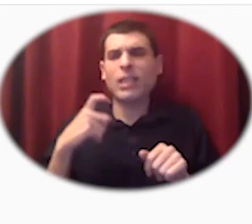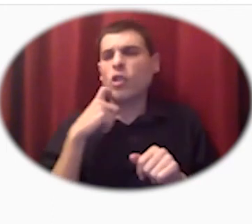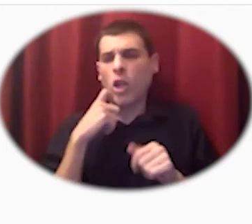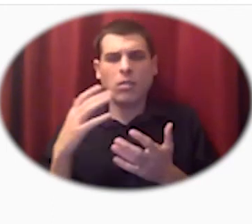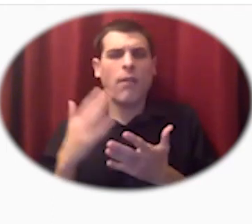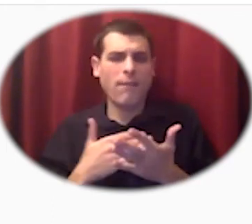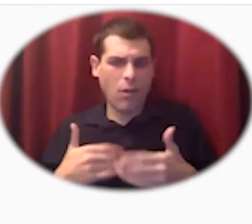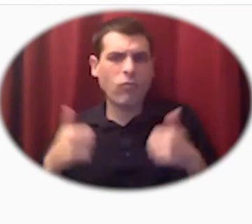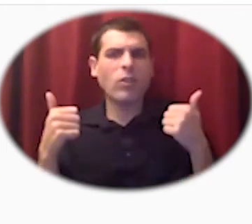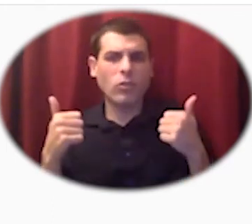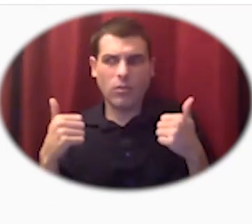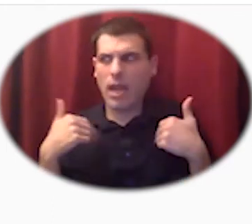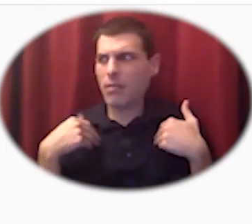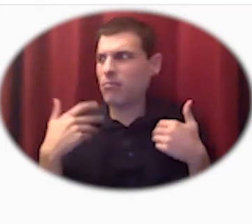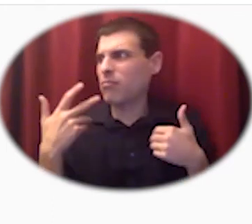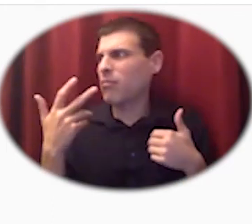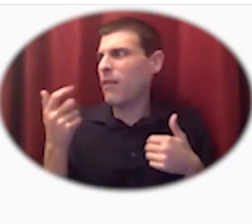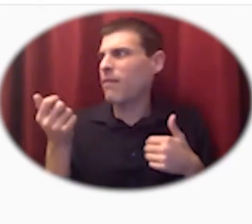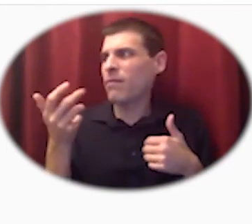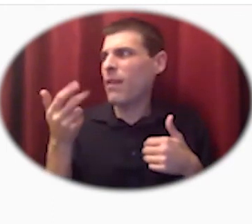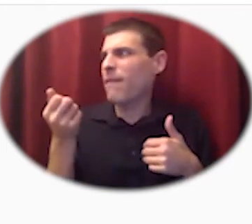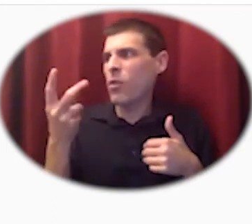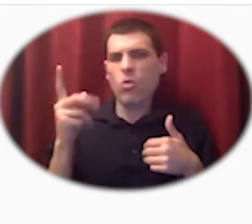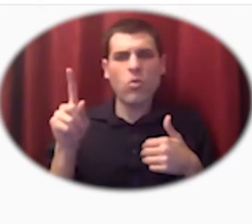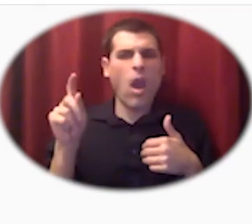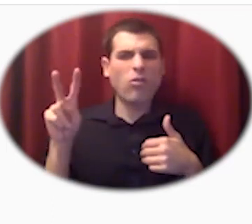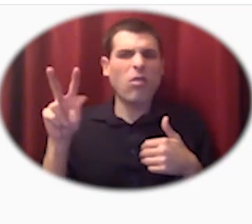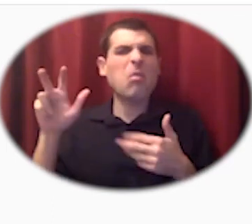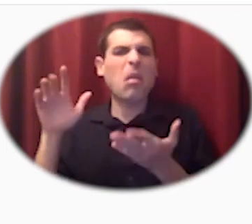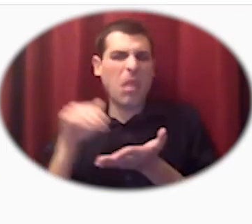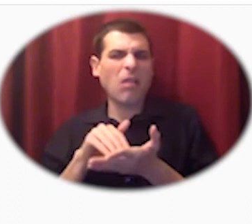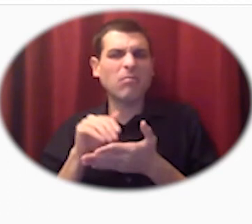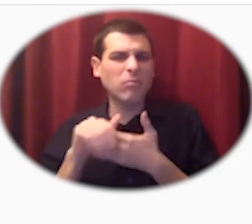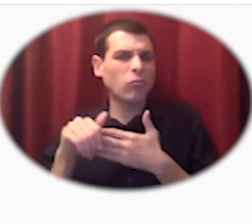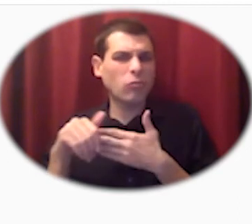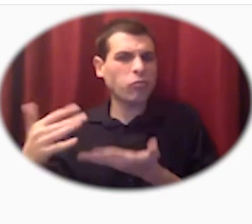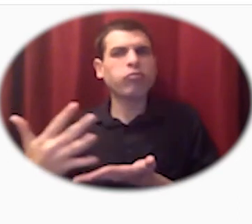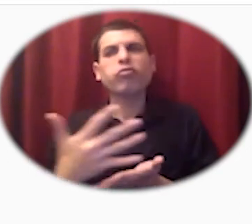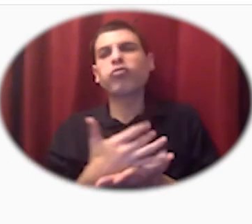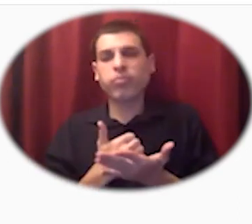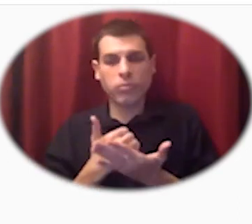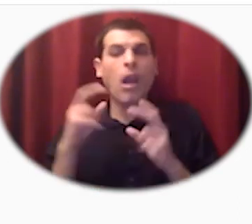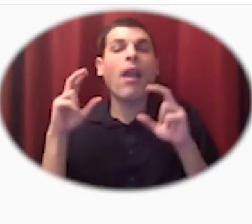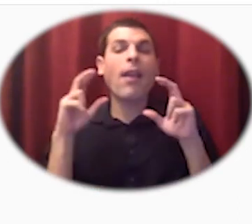few hundred thousand dollars that they're using to invest in creating this network of cooperatives